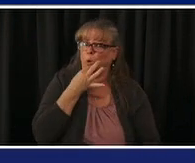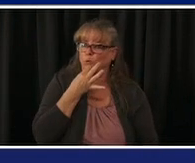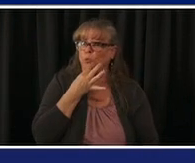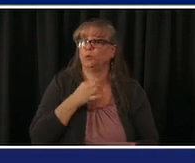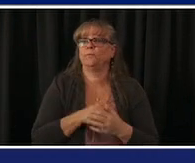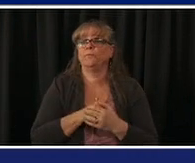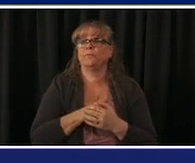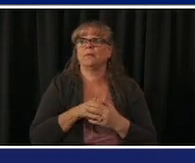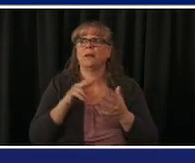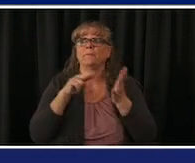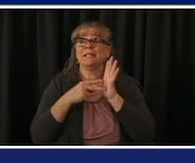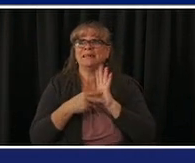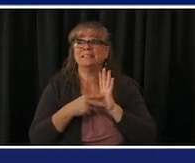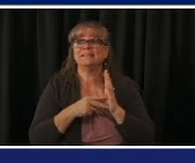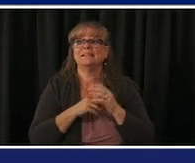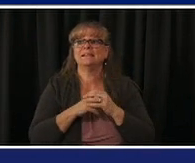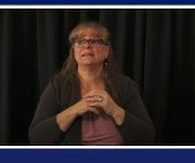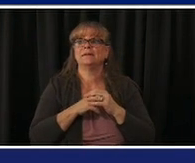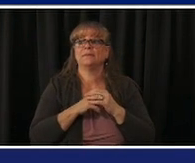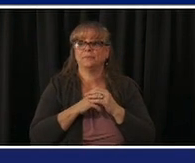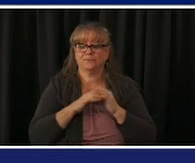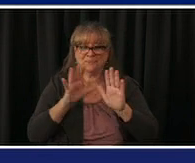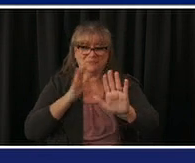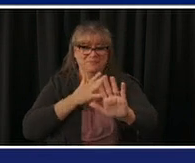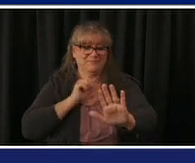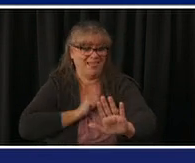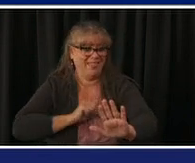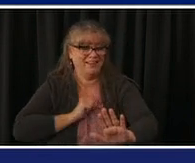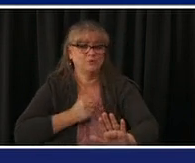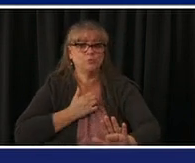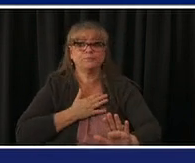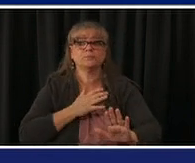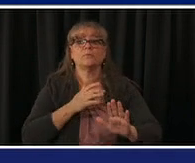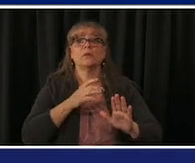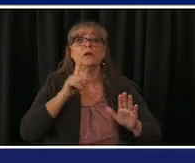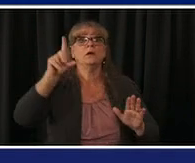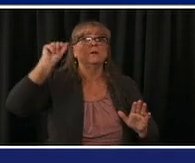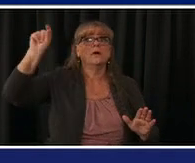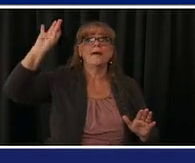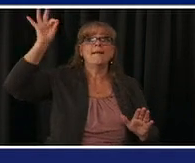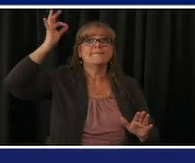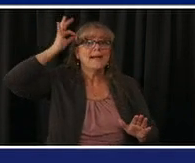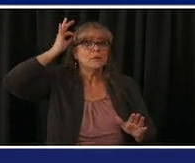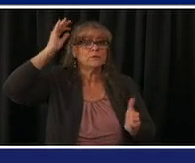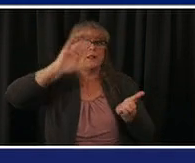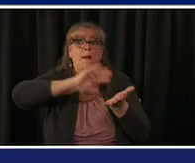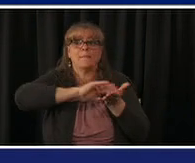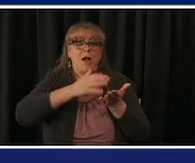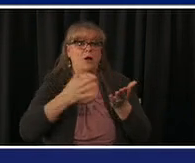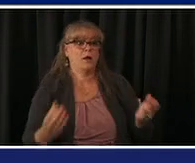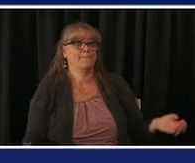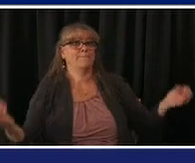pardon me in the federal federal entities so for april 4th it'll be above 372 000 and april